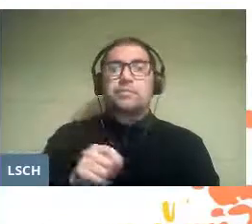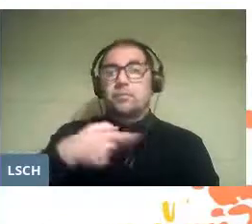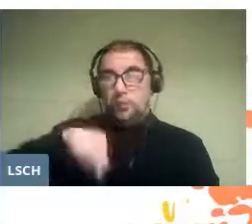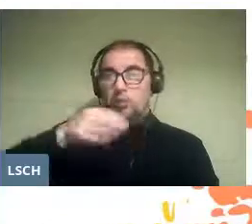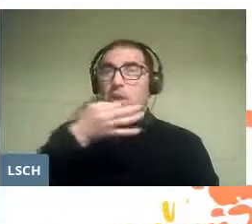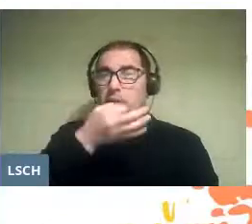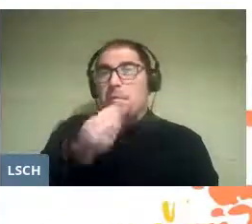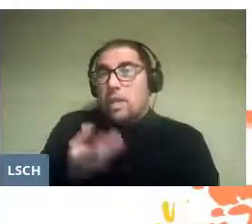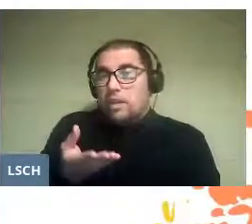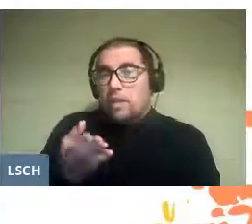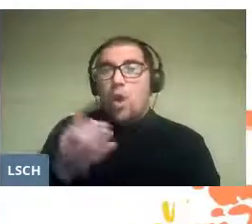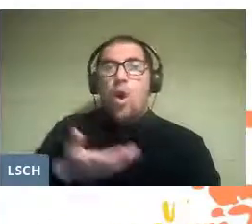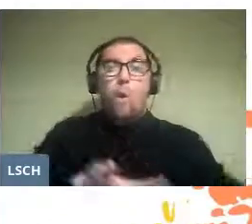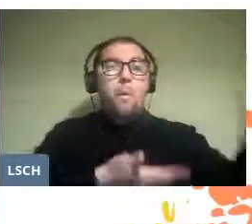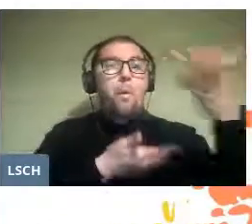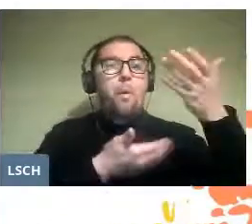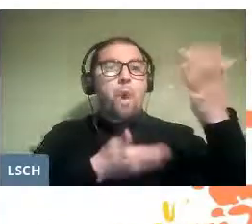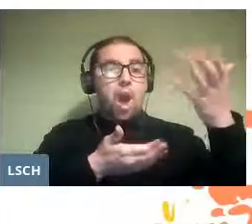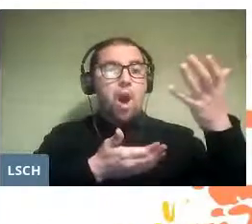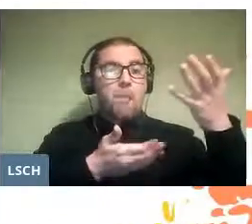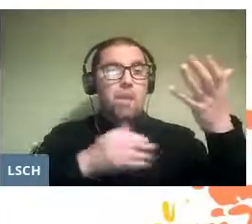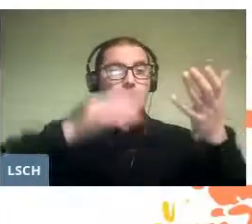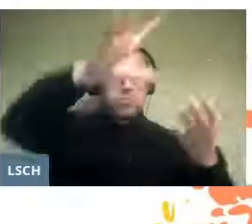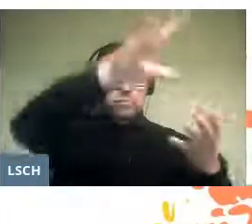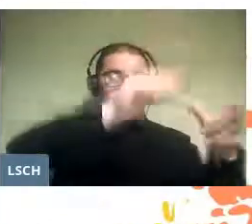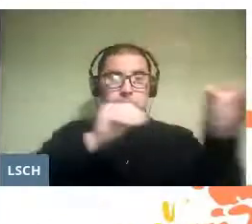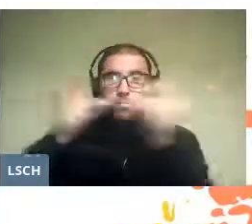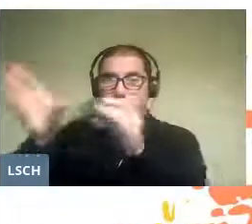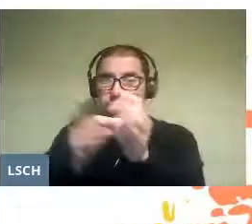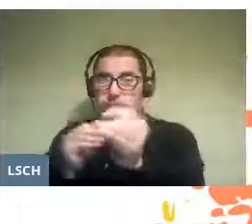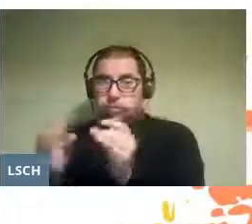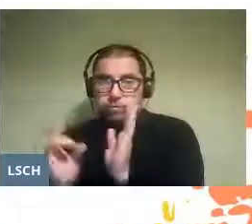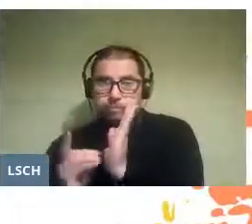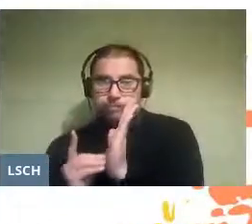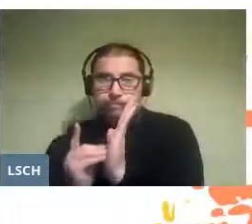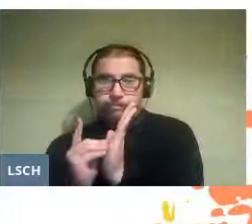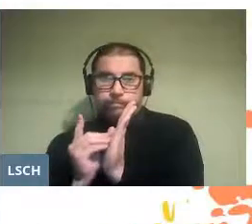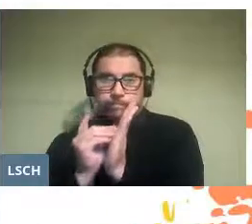that an opera detonates the development of a chain of skills